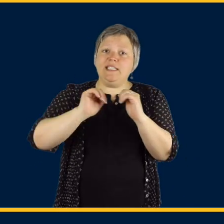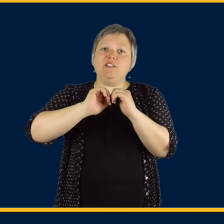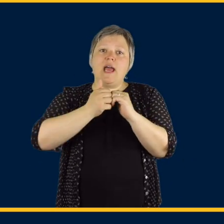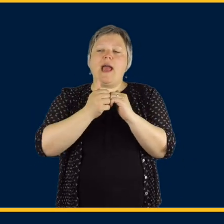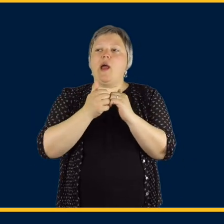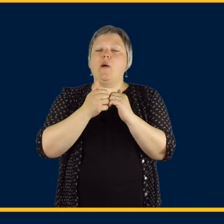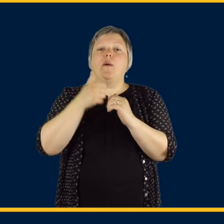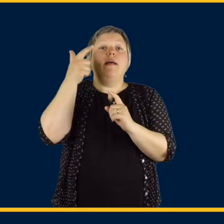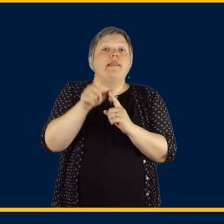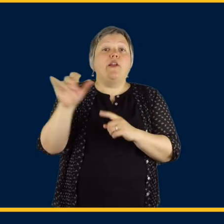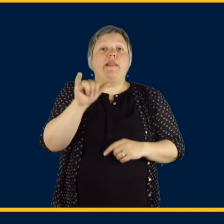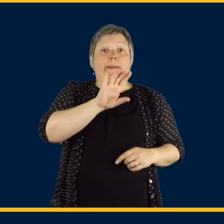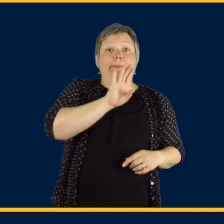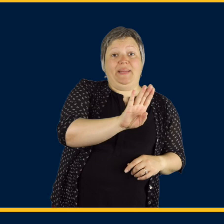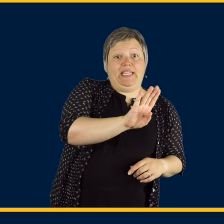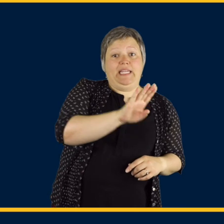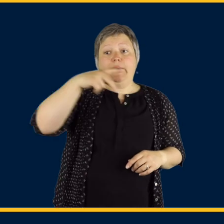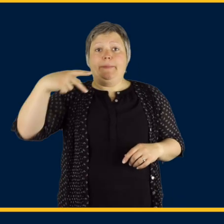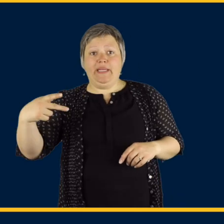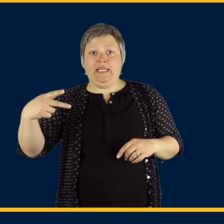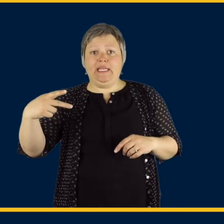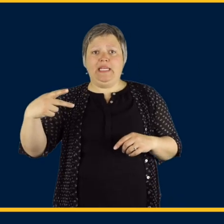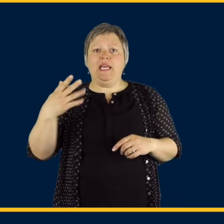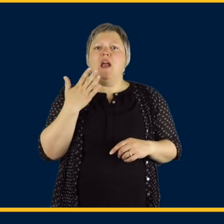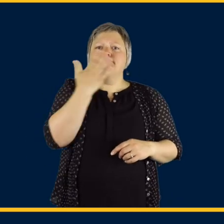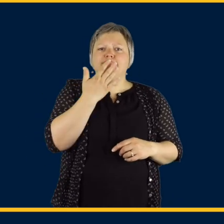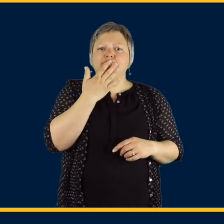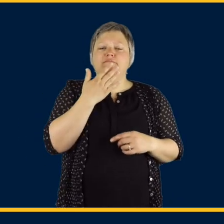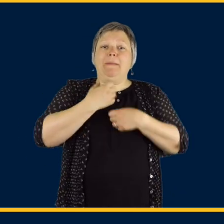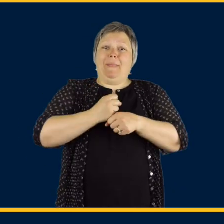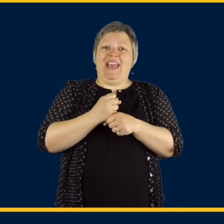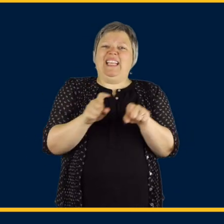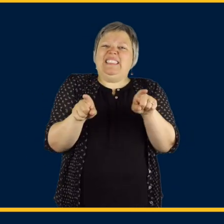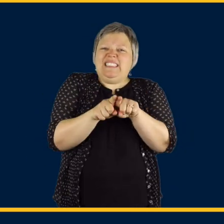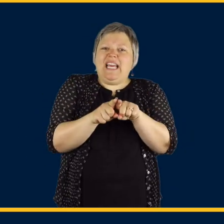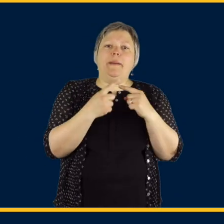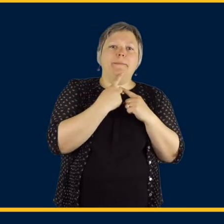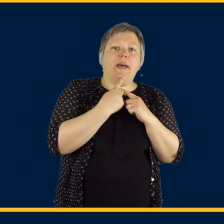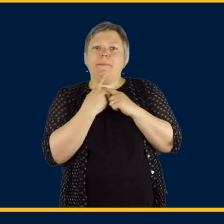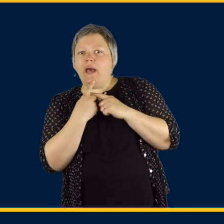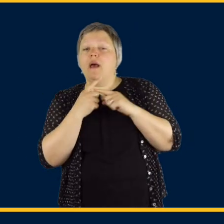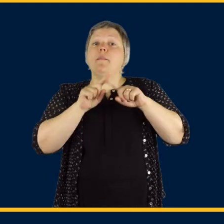Now, for example we teach the difference between the sound for the letters B and P. They are